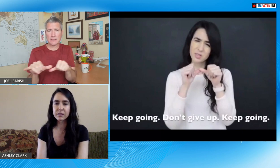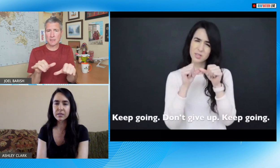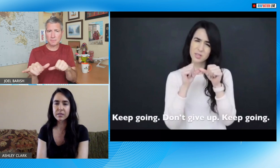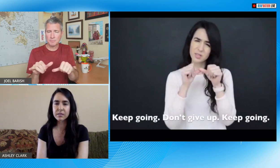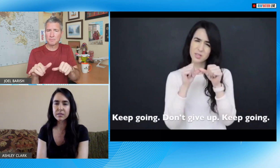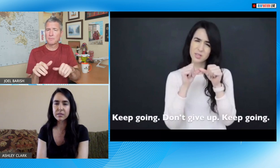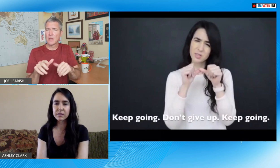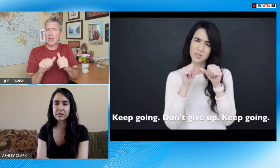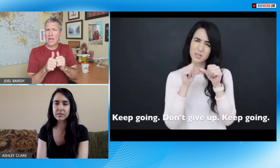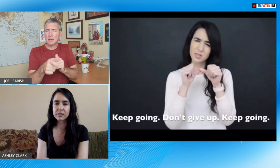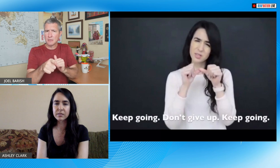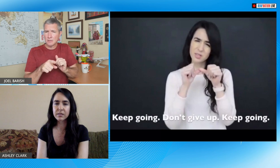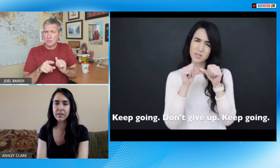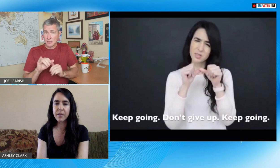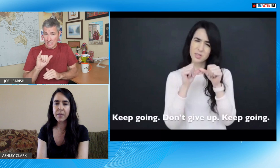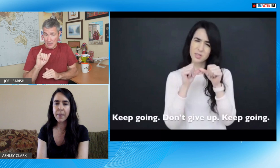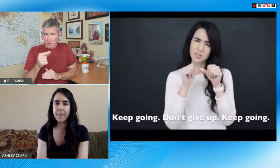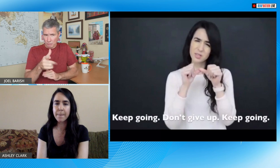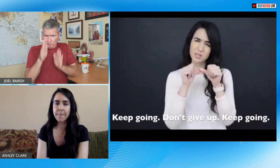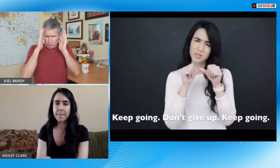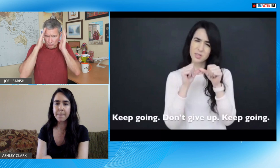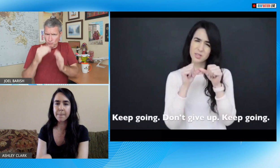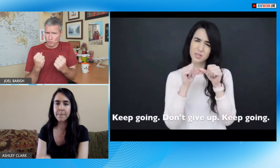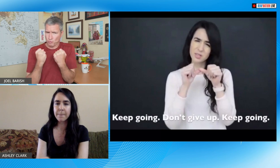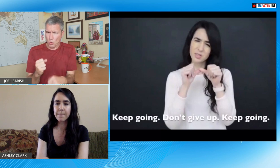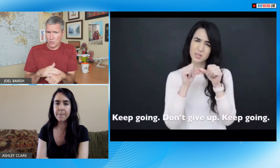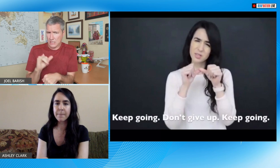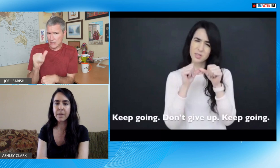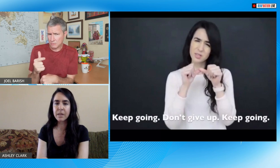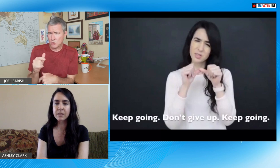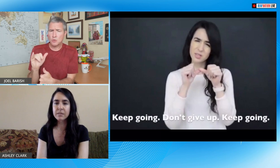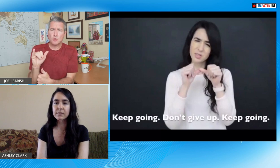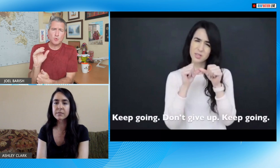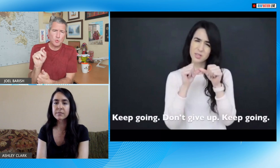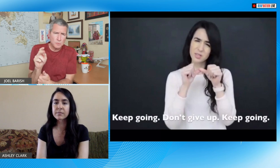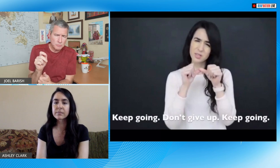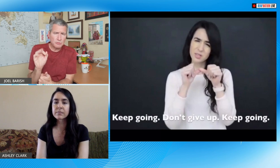the day the sign language is the same so in Instagram I know your your big